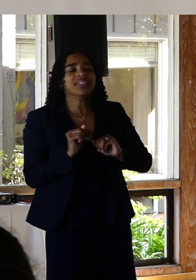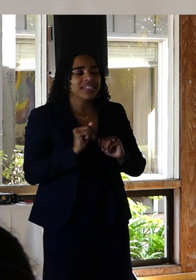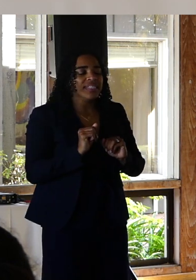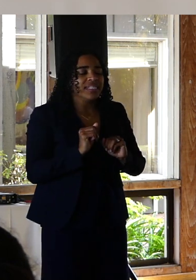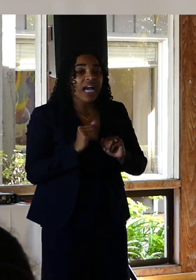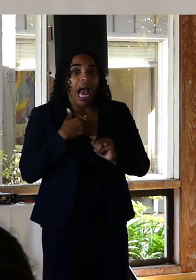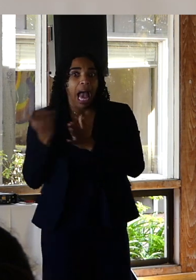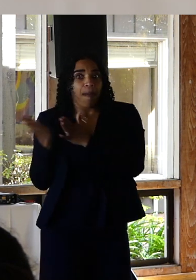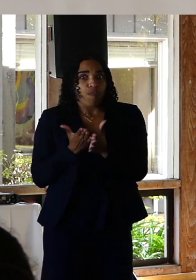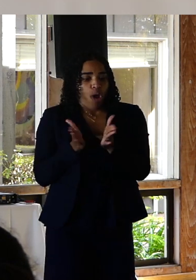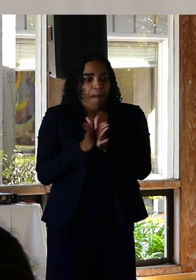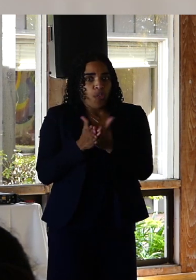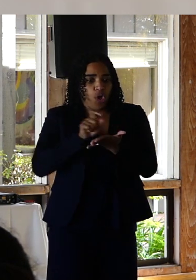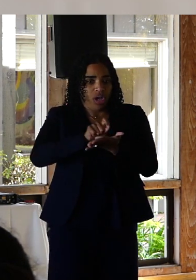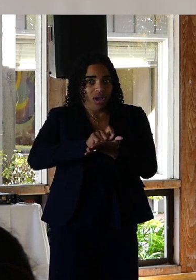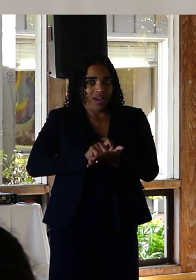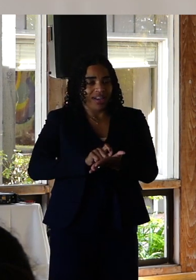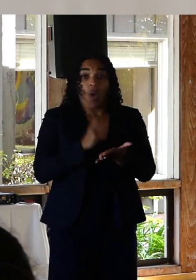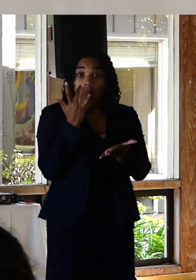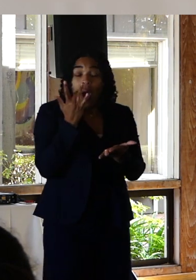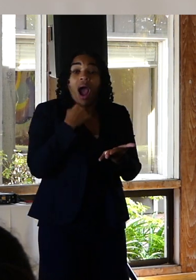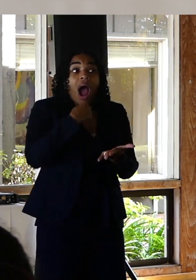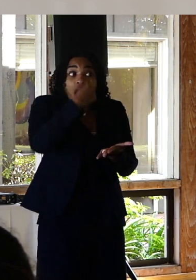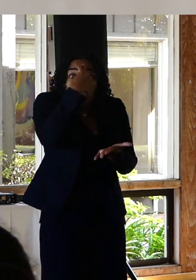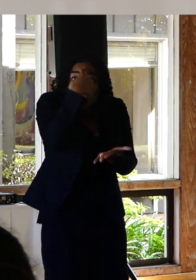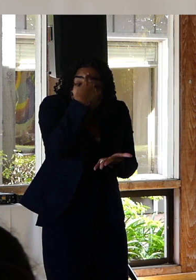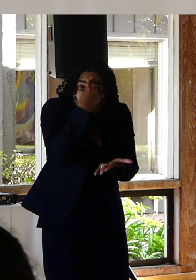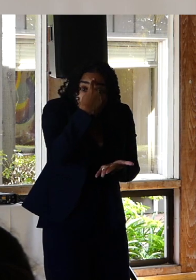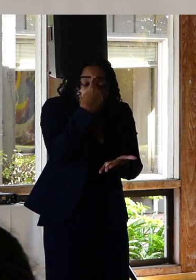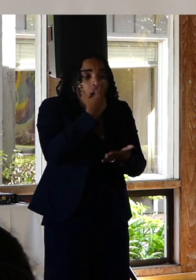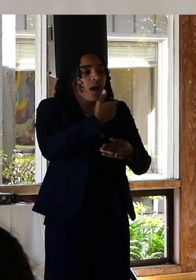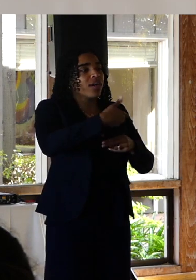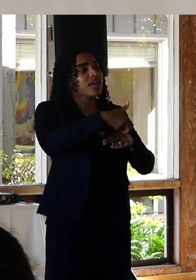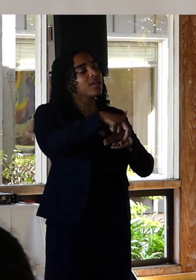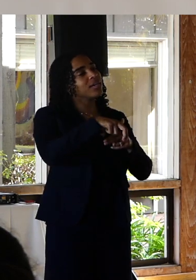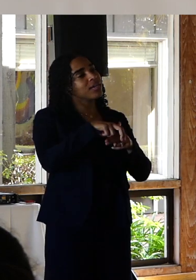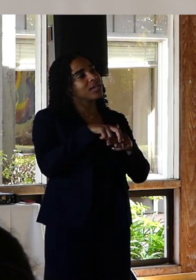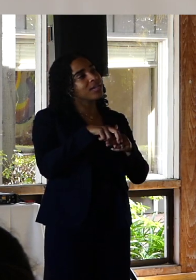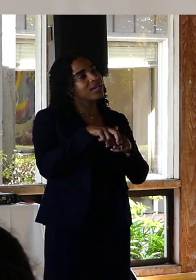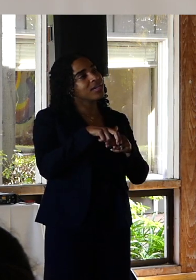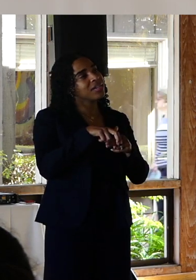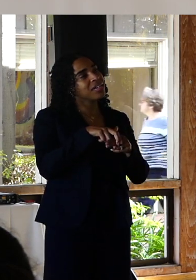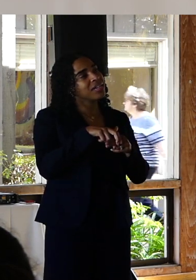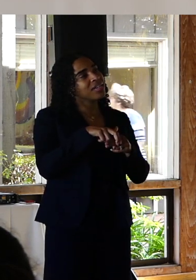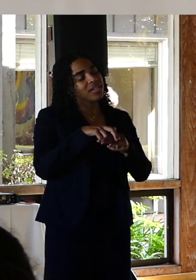with me because in the moment, I thought that that would be an adequate